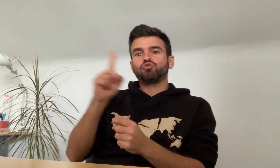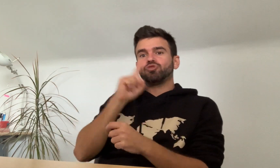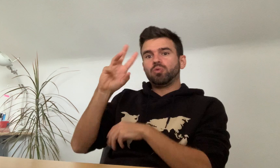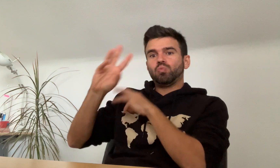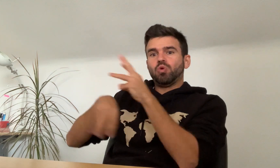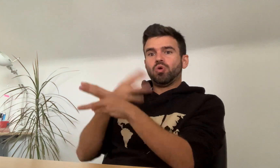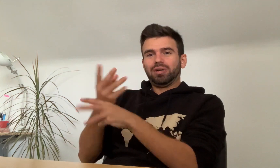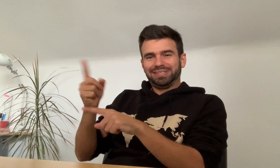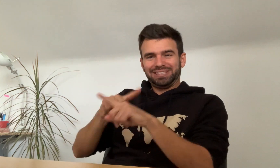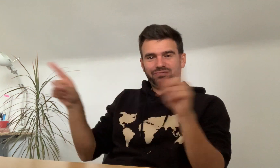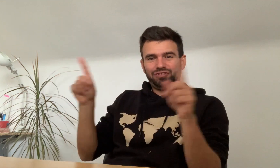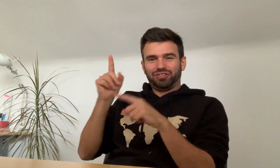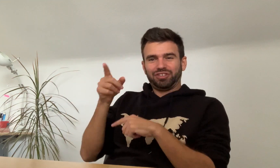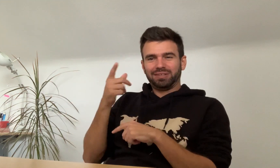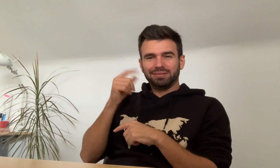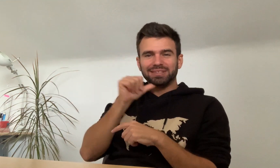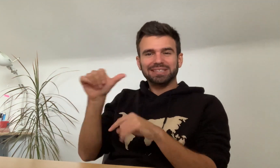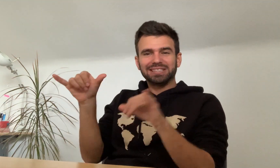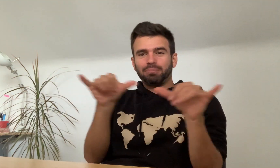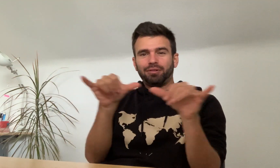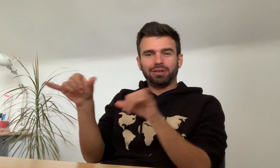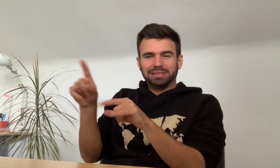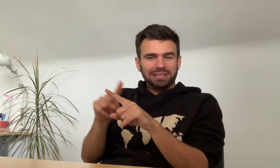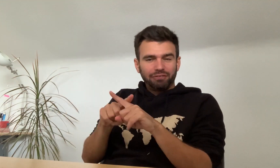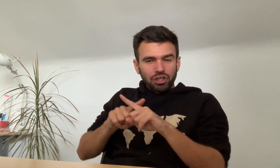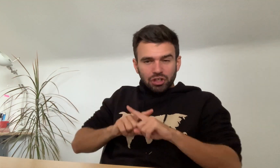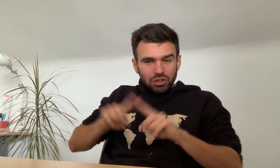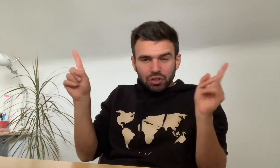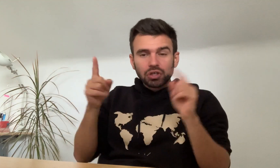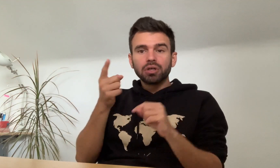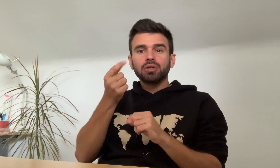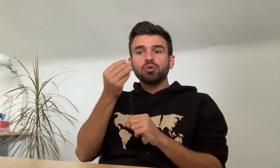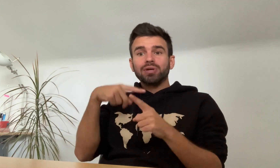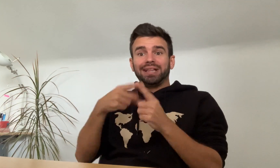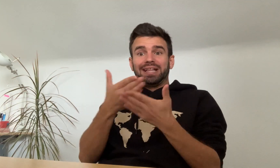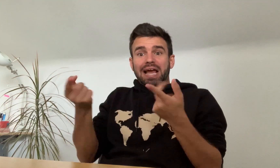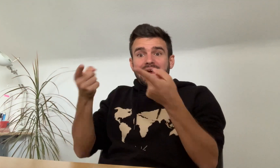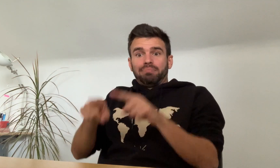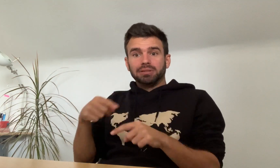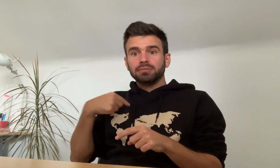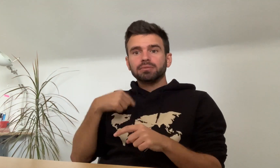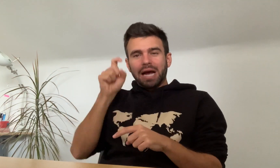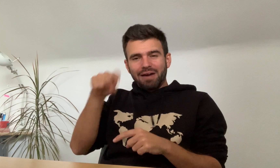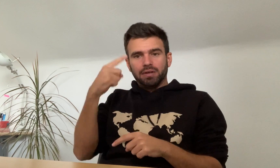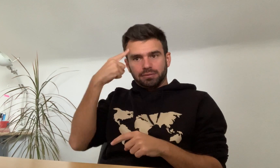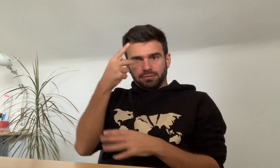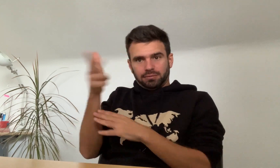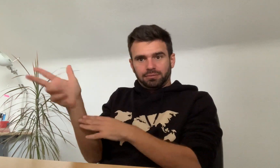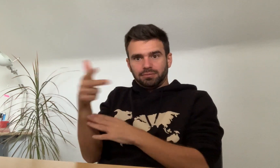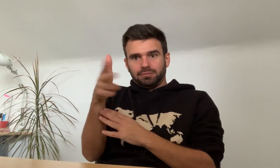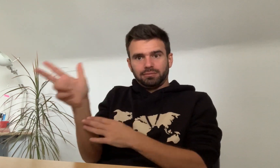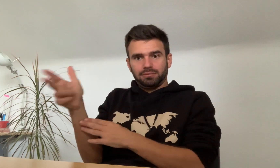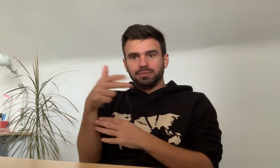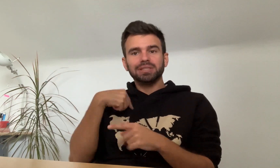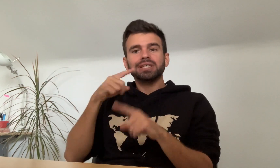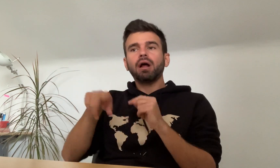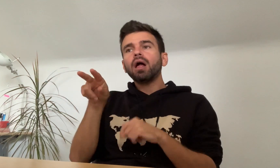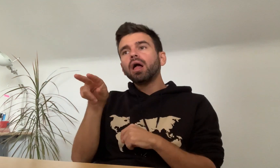In the real world, it is different and I have to capture the moment.